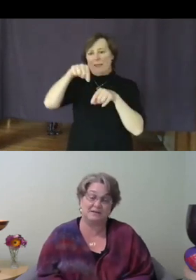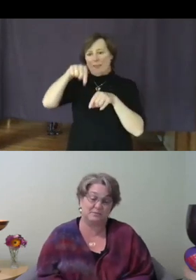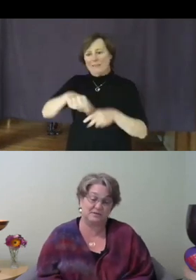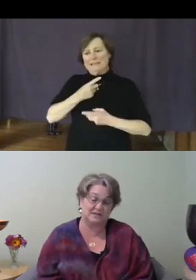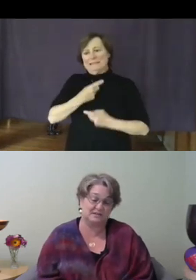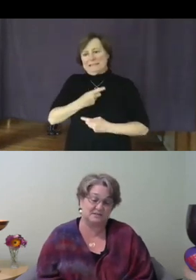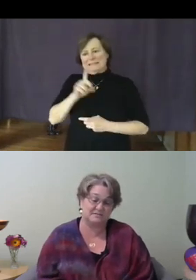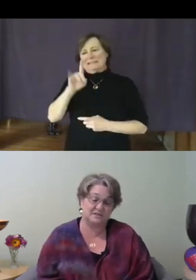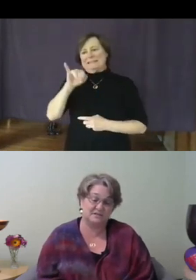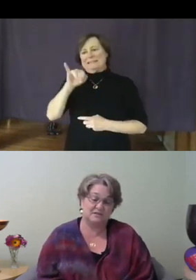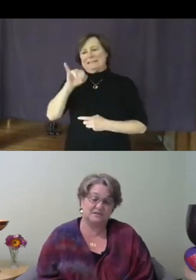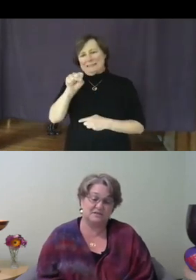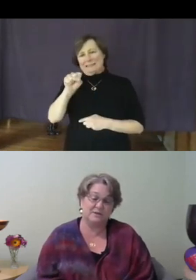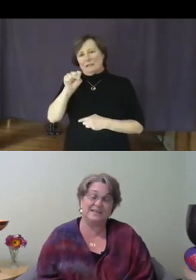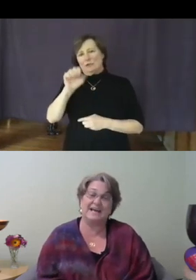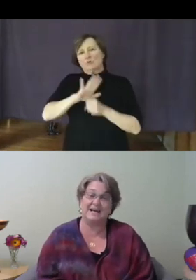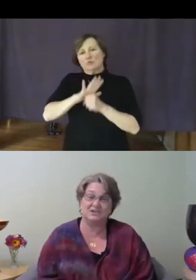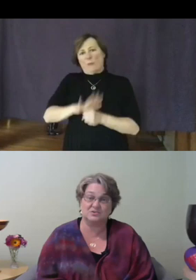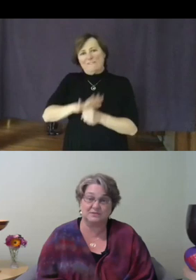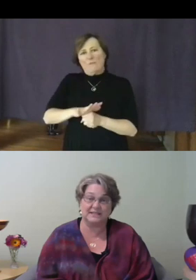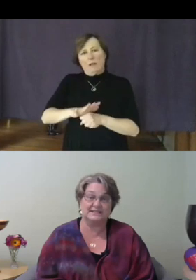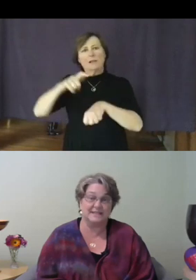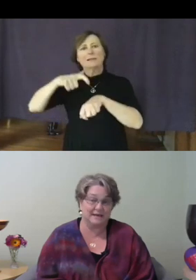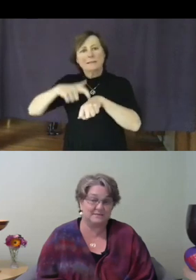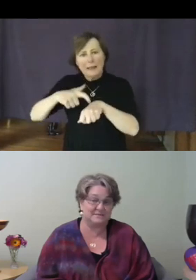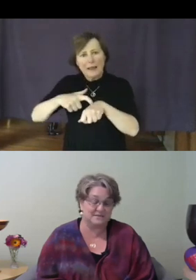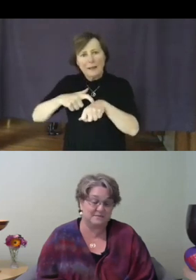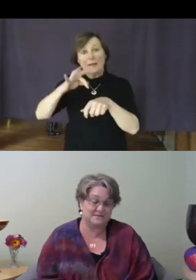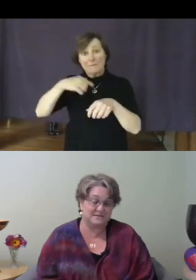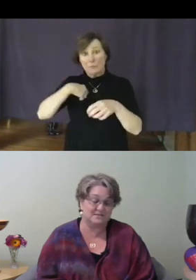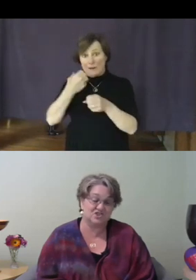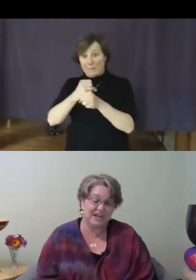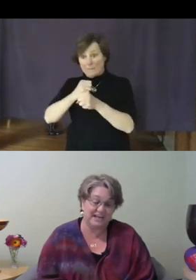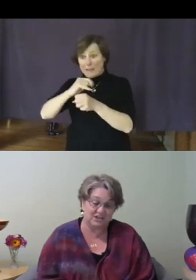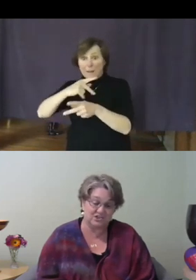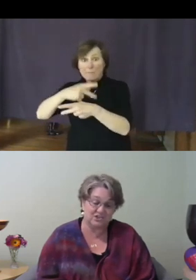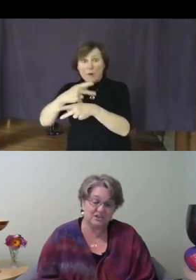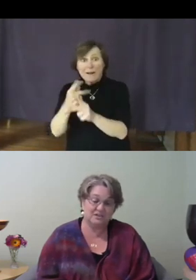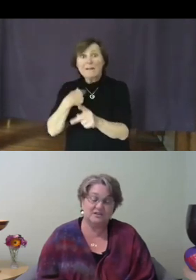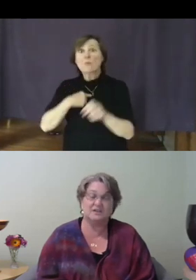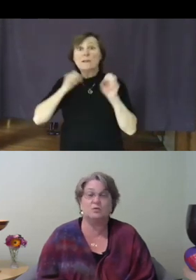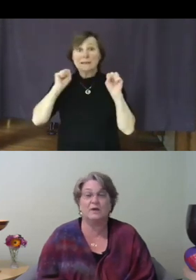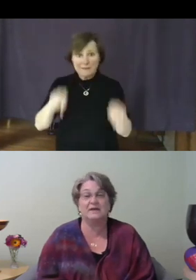productive, that we could actually adapt - as a species - change, in a way that